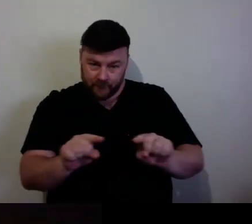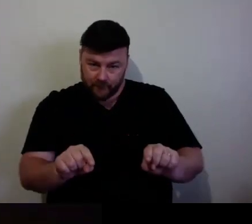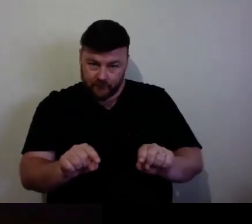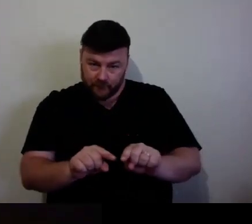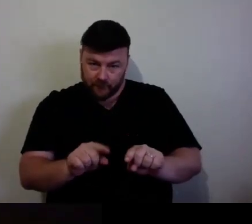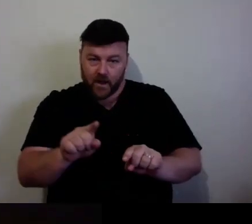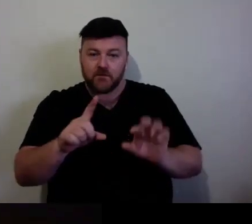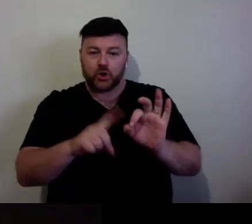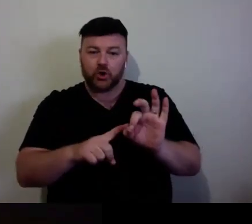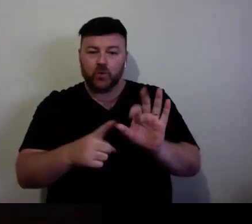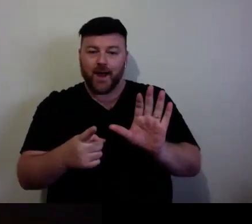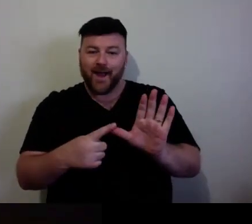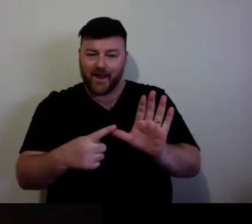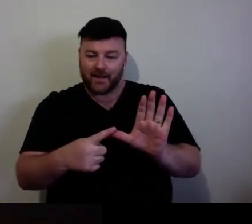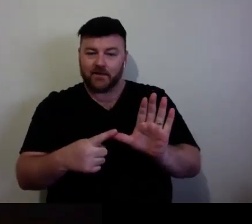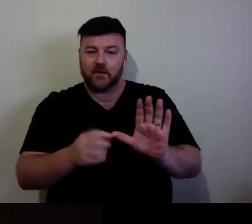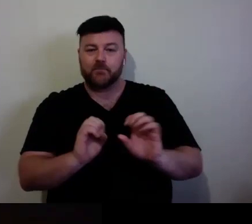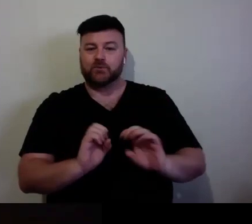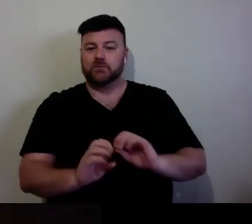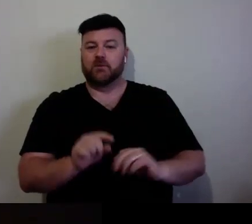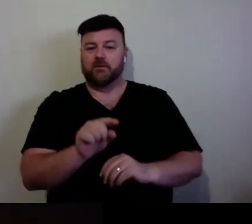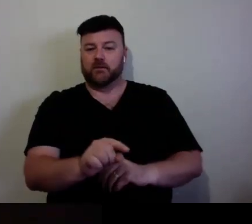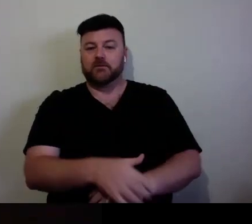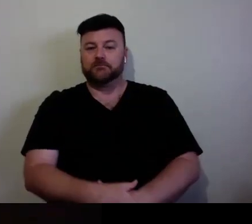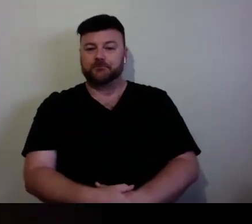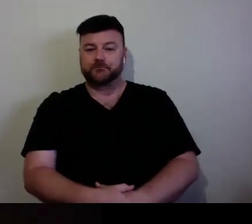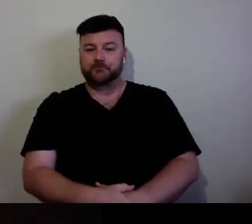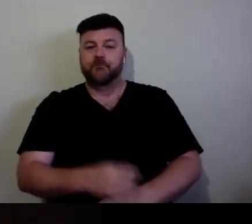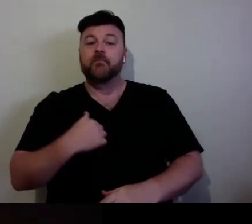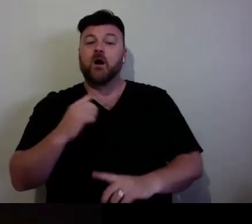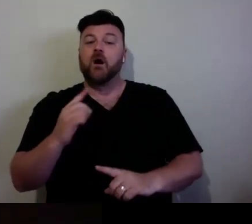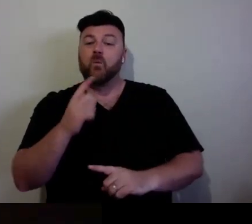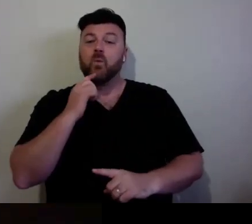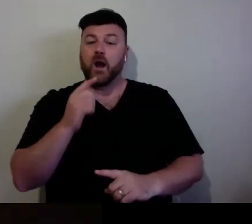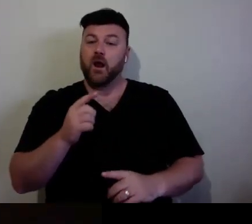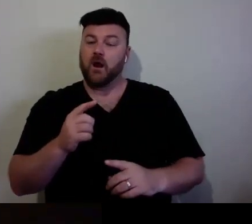of jump in and ask some of these questions on behalf of some people.